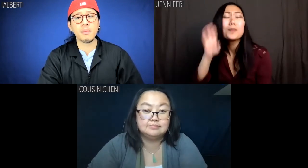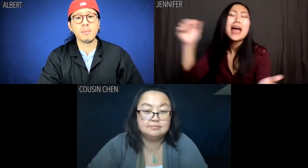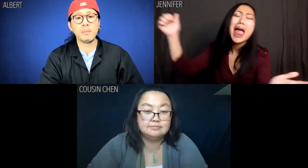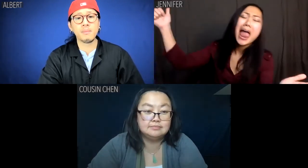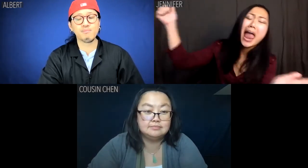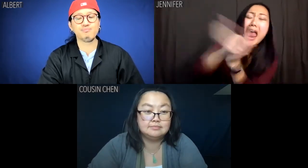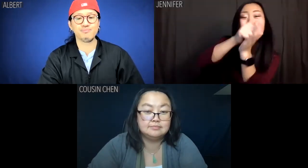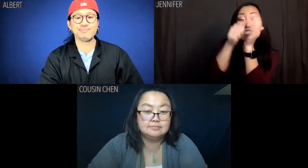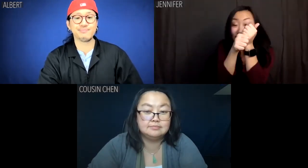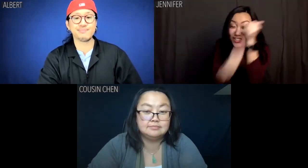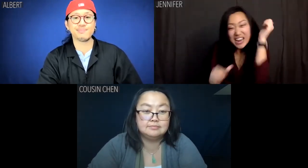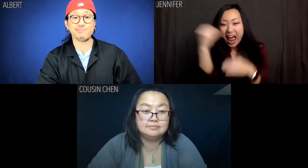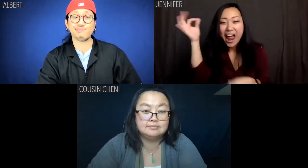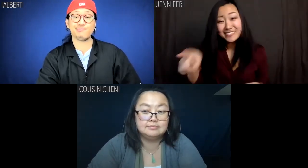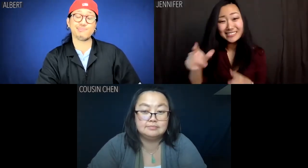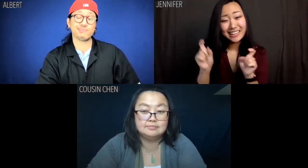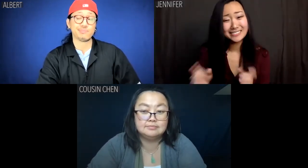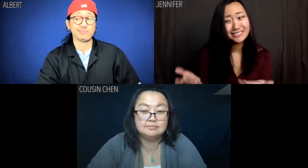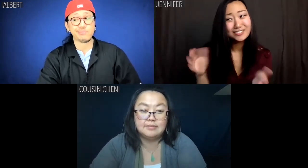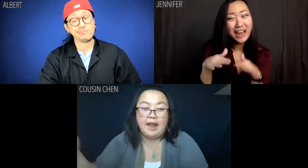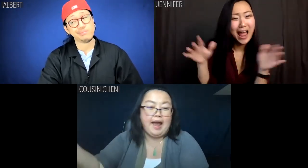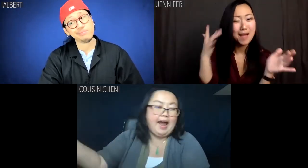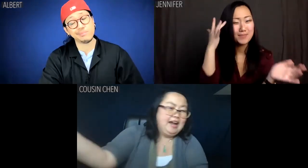I'll ace the shit out of a child's aptitude test.